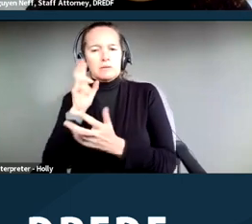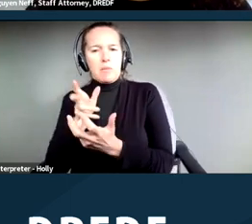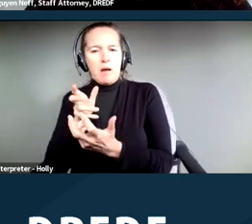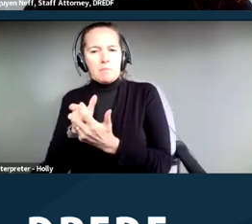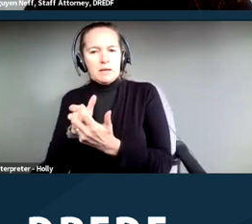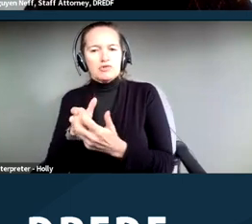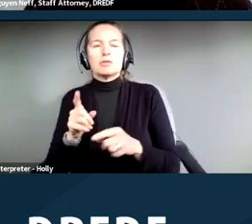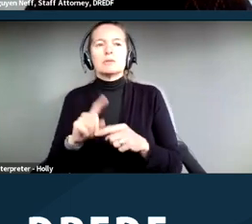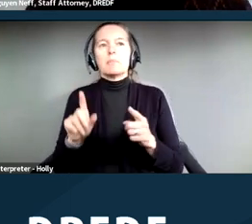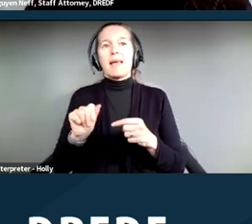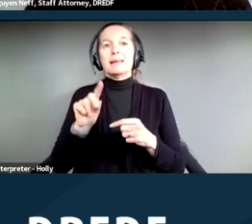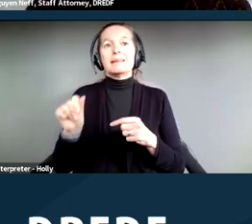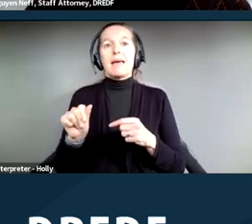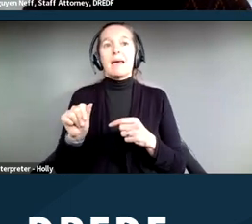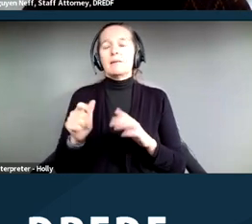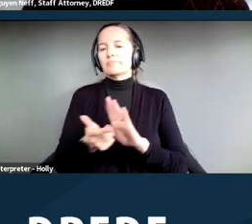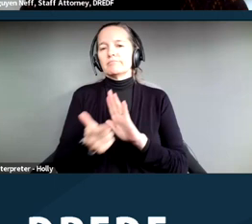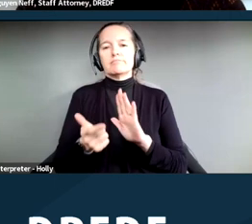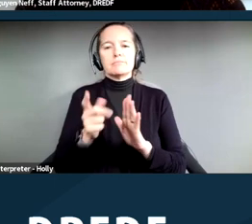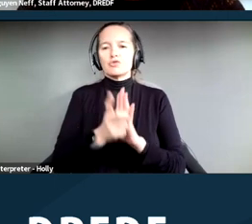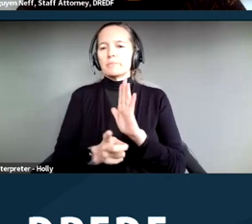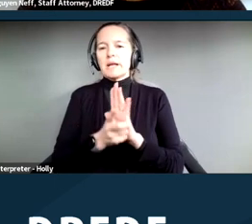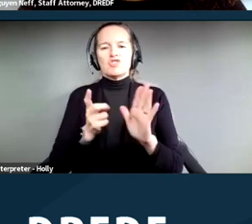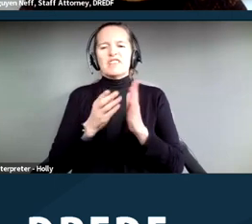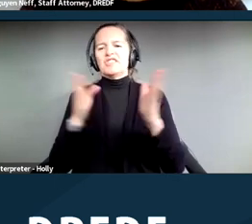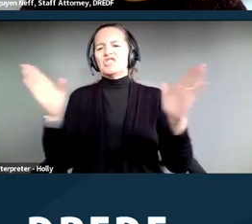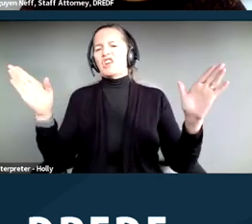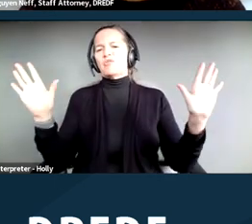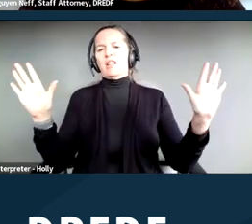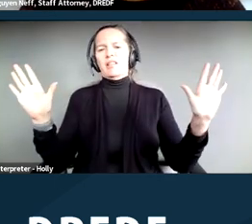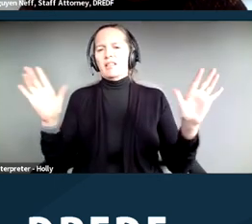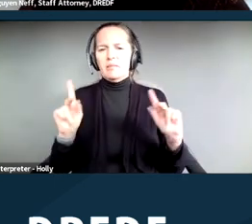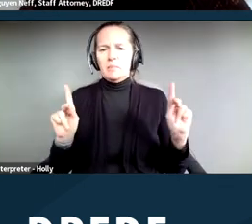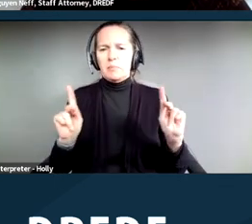Act prohibits discrimination in general when it comes to people with disabilities.